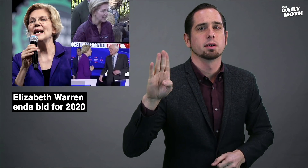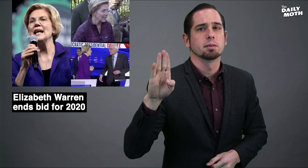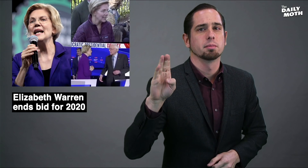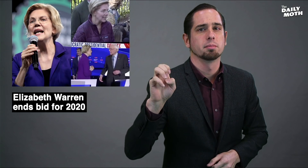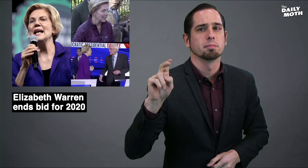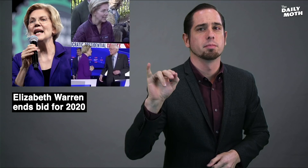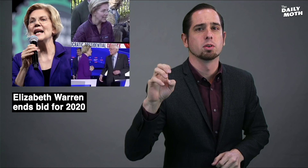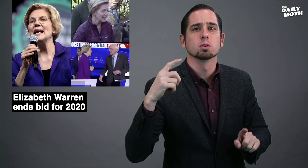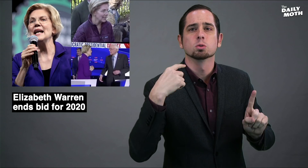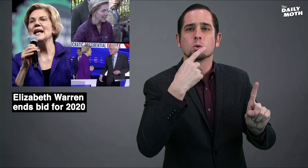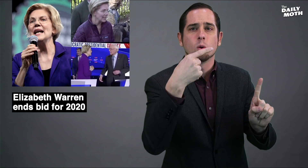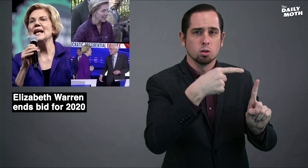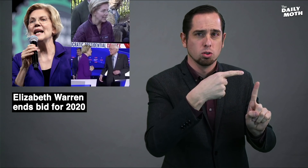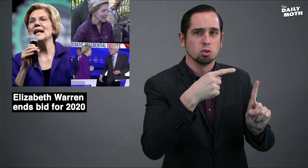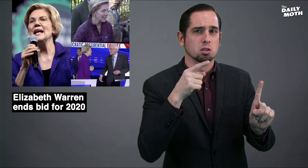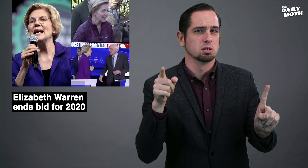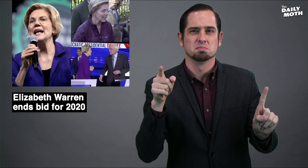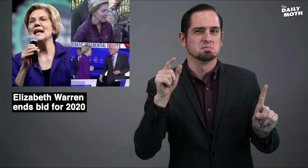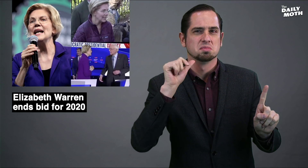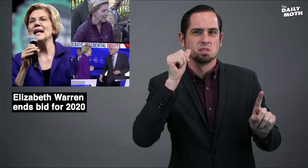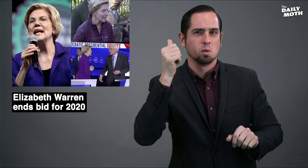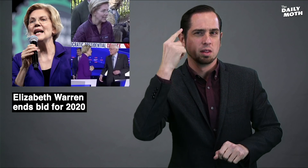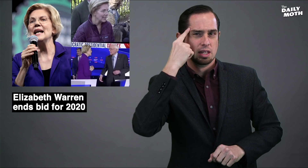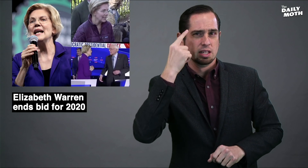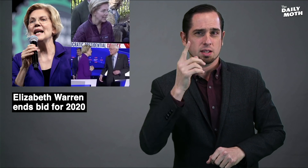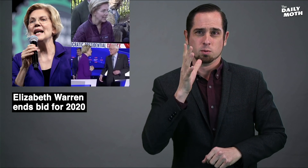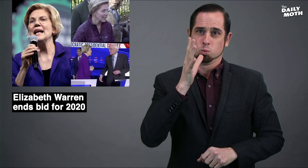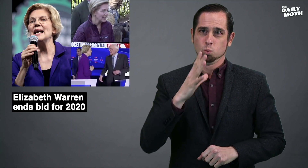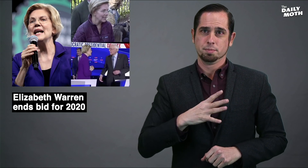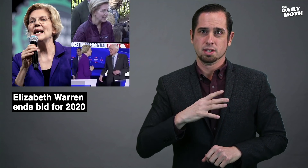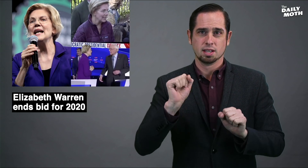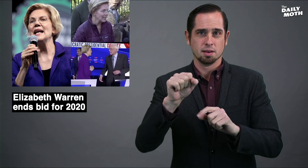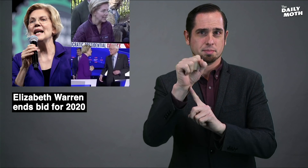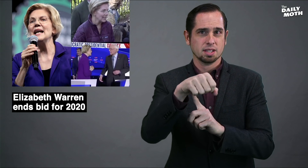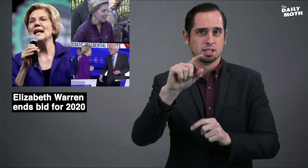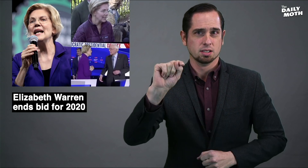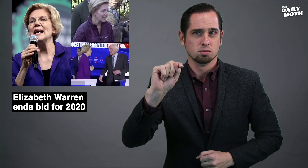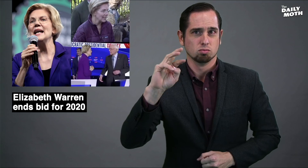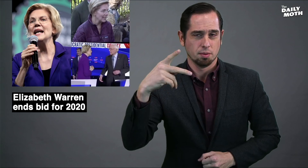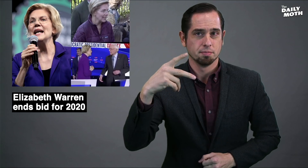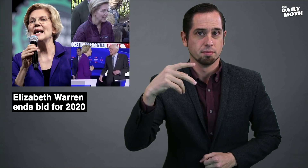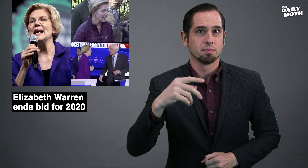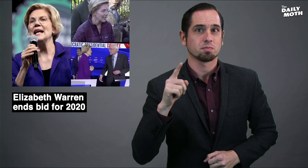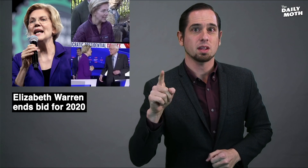that Bernie told her that he did not think a woman could beat Trump.